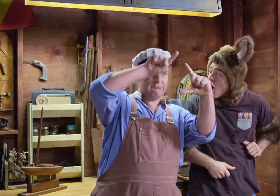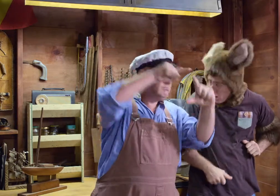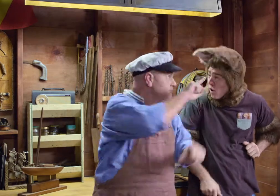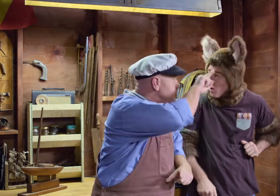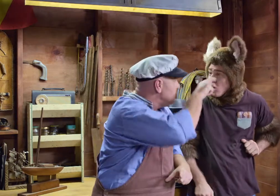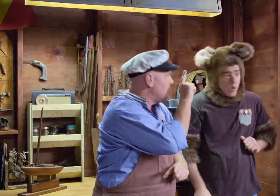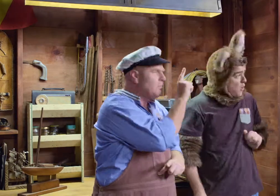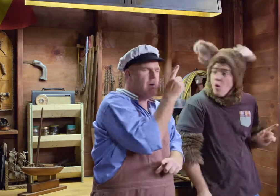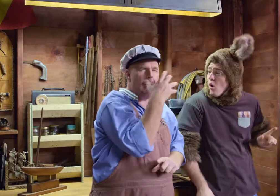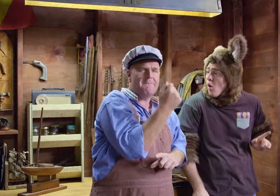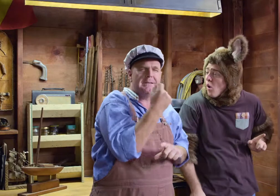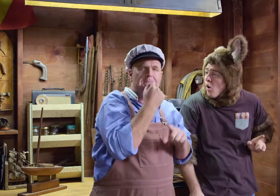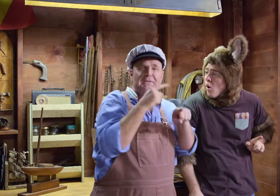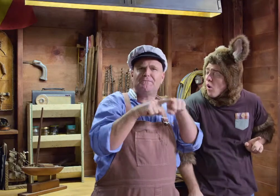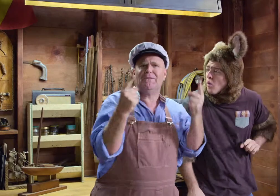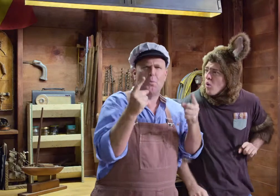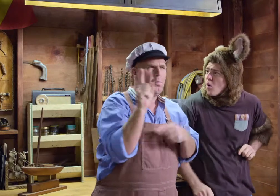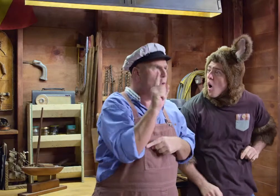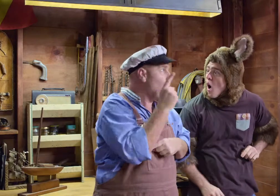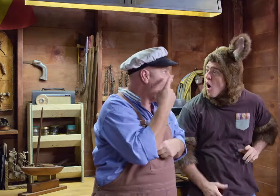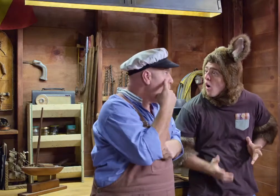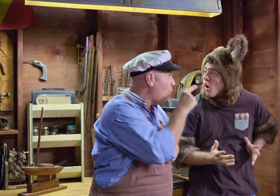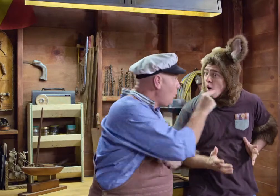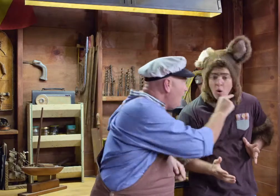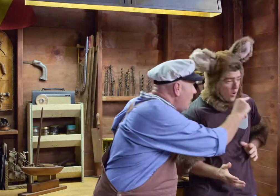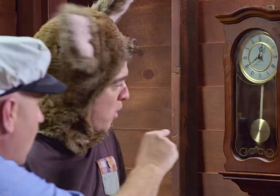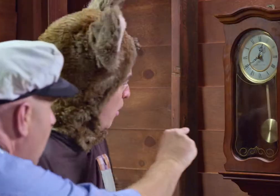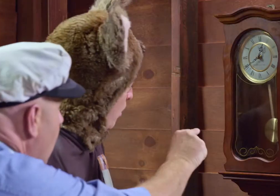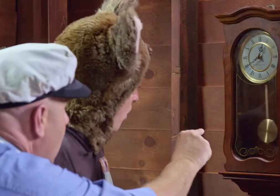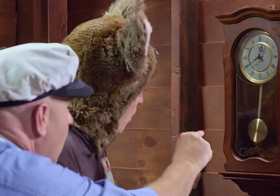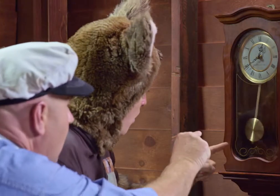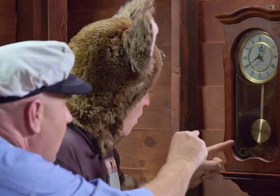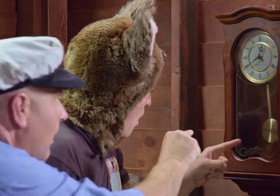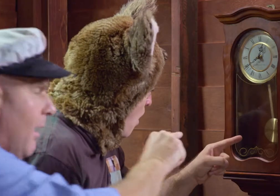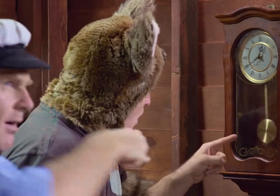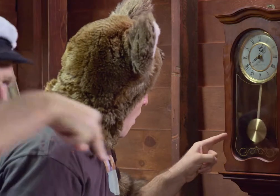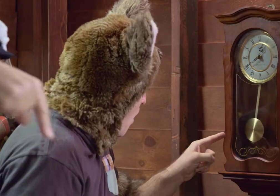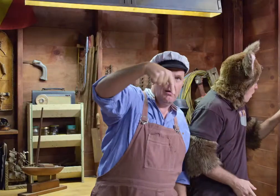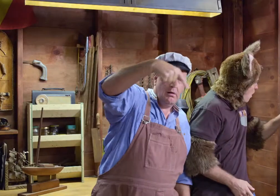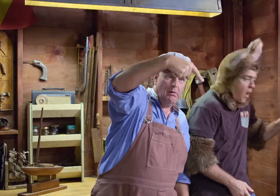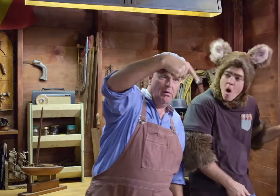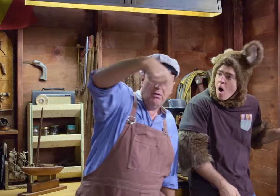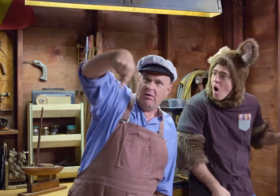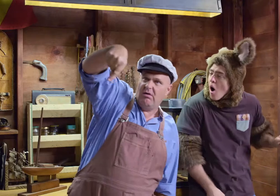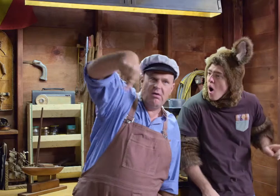But there are a few things different. Have a look. Do you see that thing swinging back and forth?